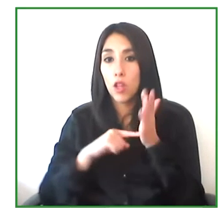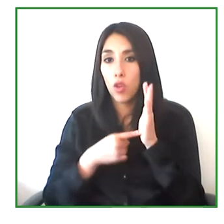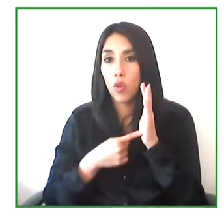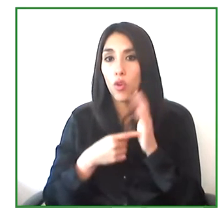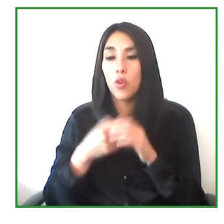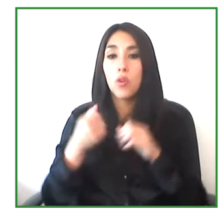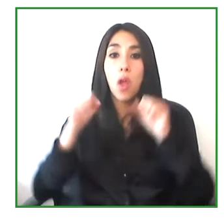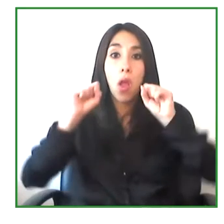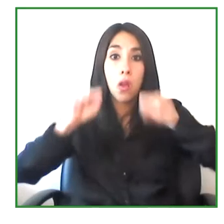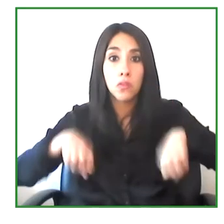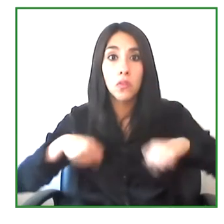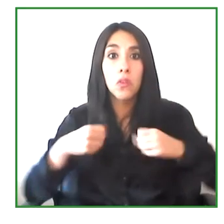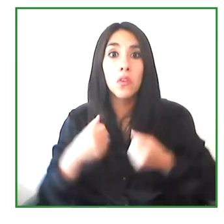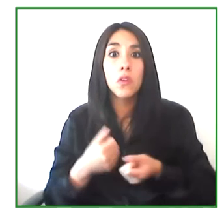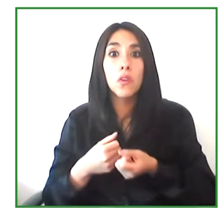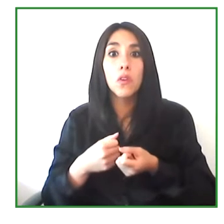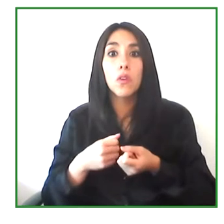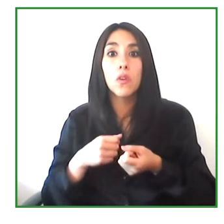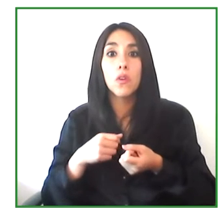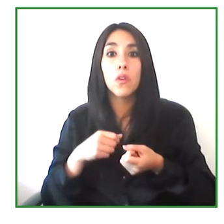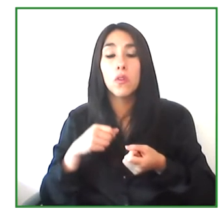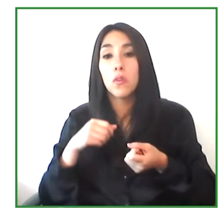to use it by tool to be used by children.